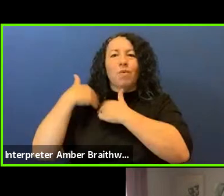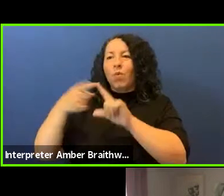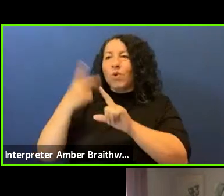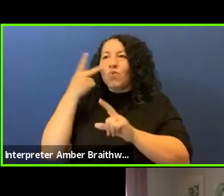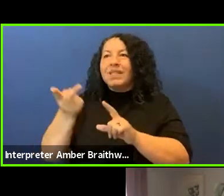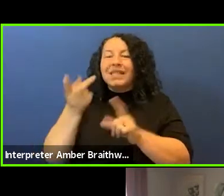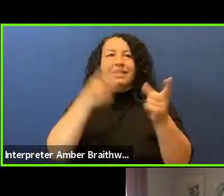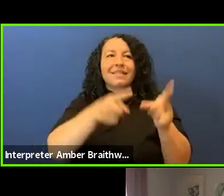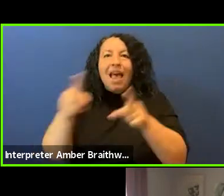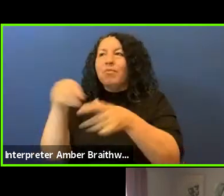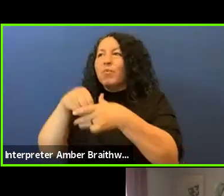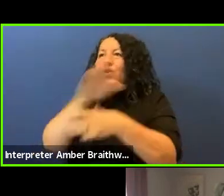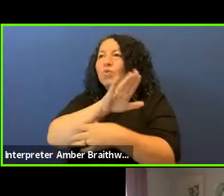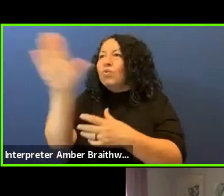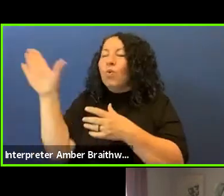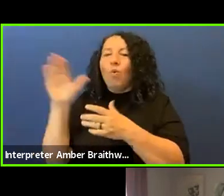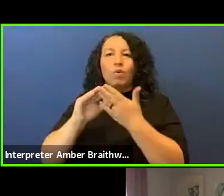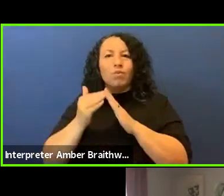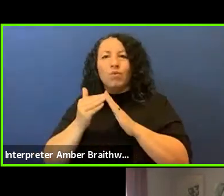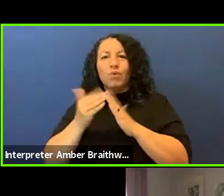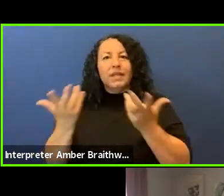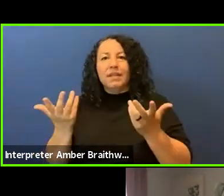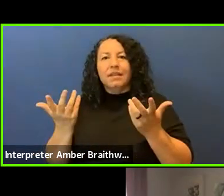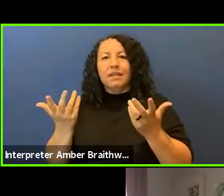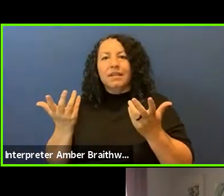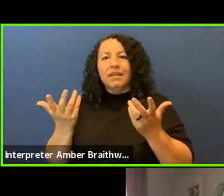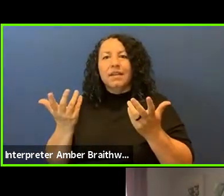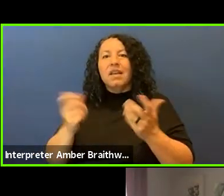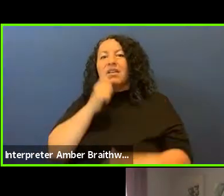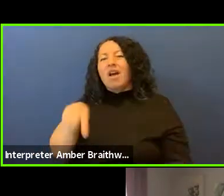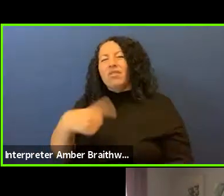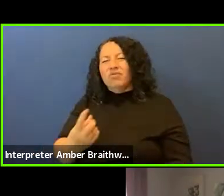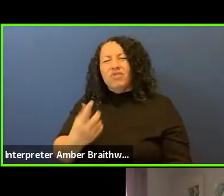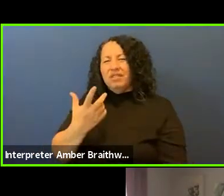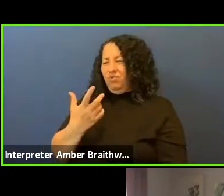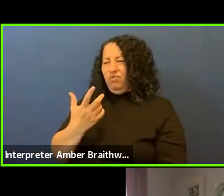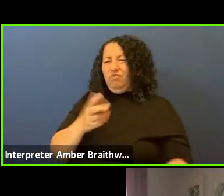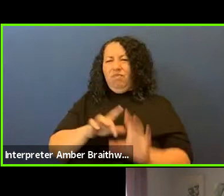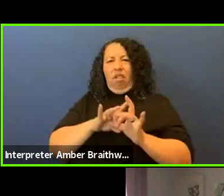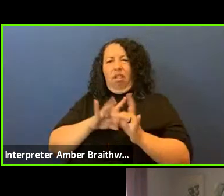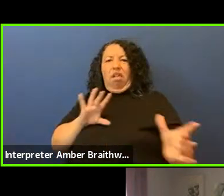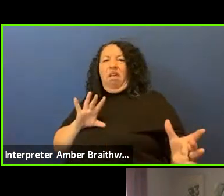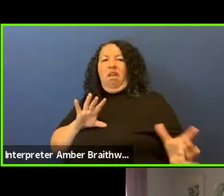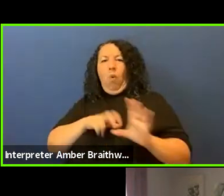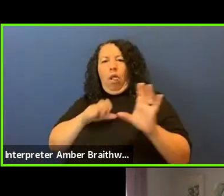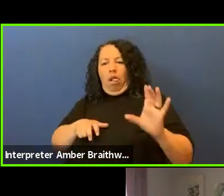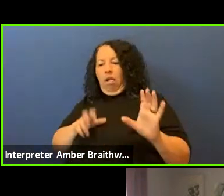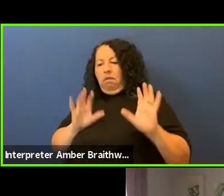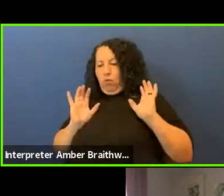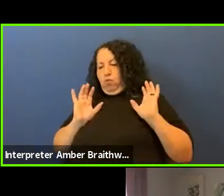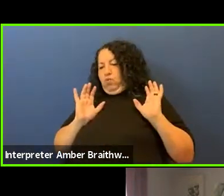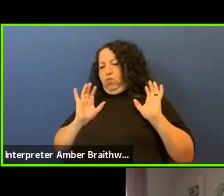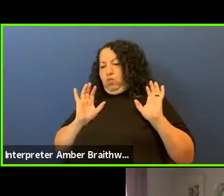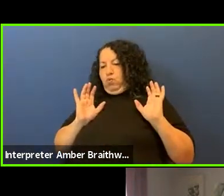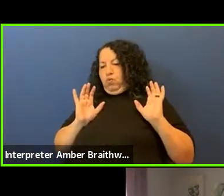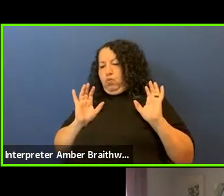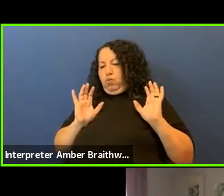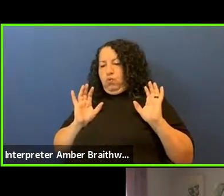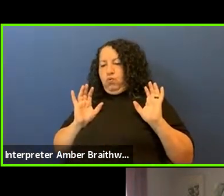community. Not to disengage from that. And not to disengage from the pain and the trauma